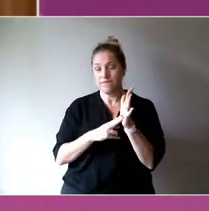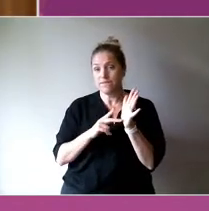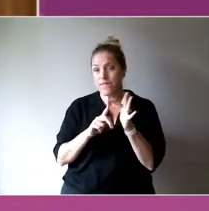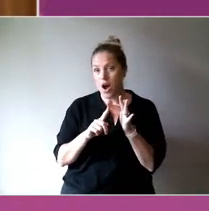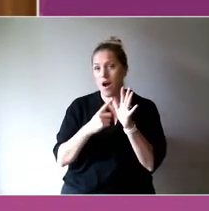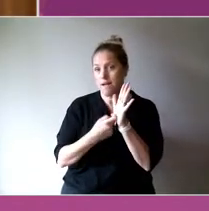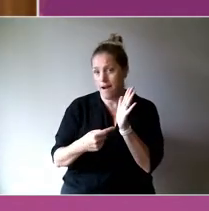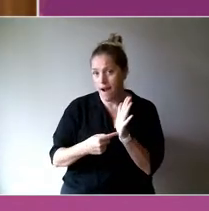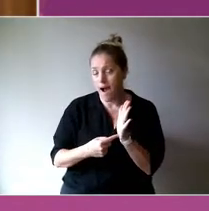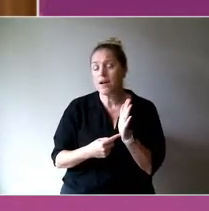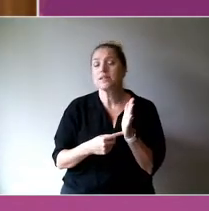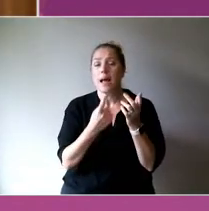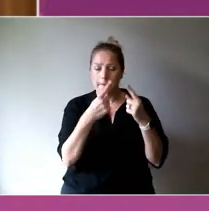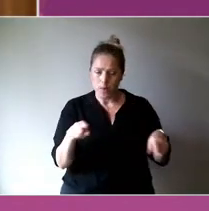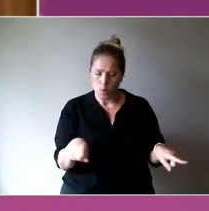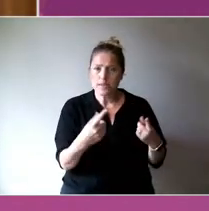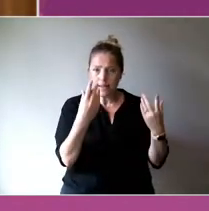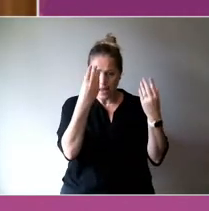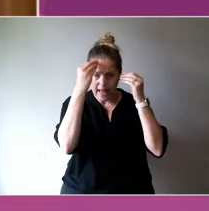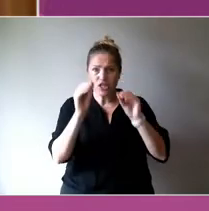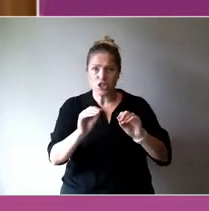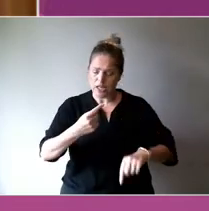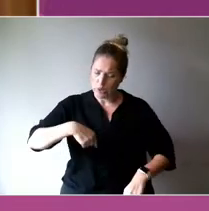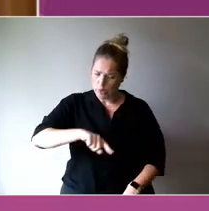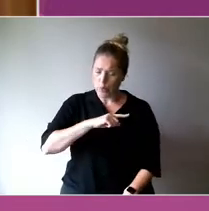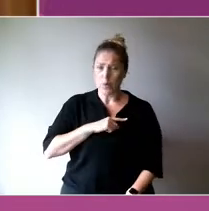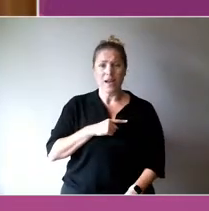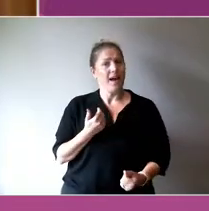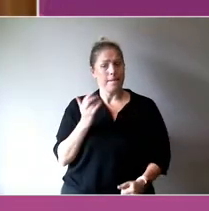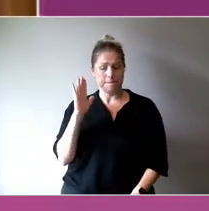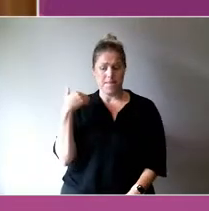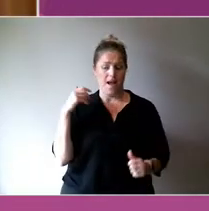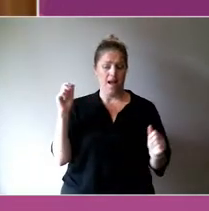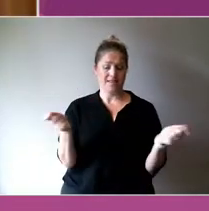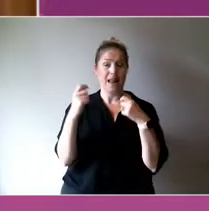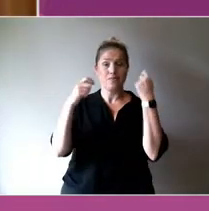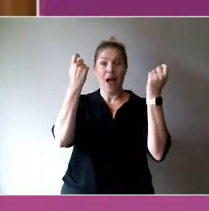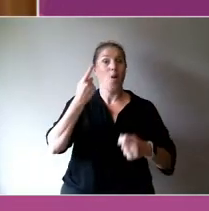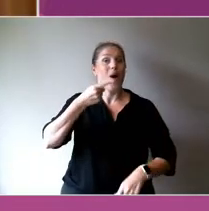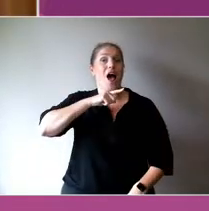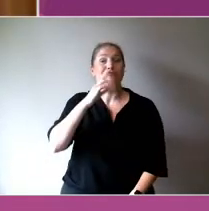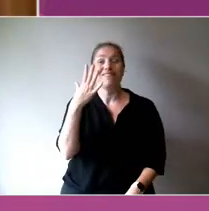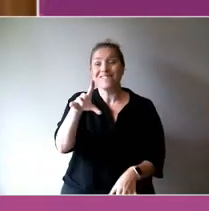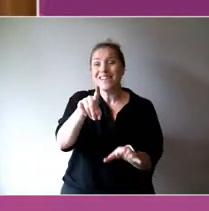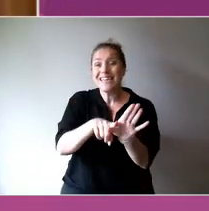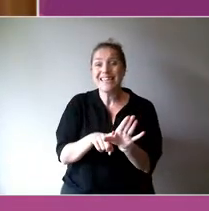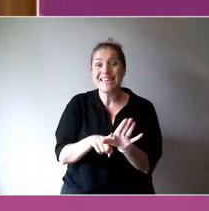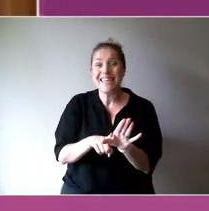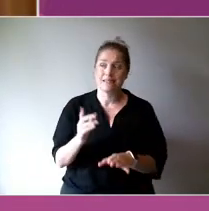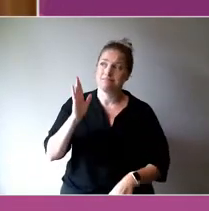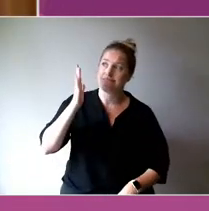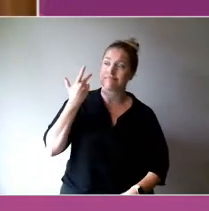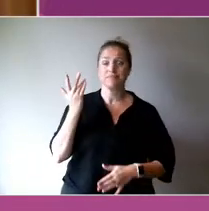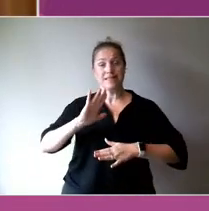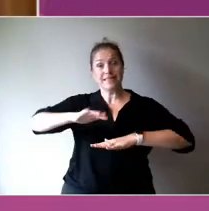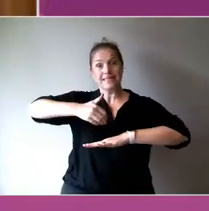the faculty has celebrated 150 years of the school of art, it was originally founded as part of the national gallery of Victoria.